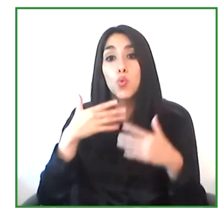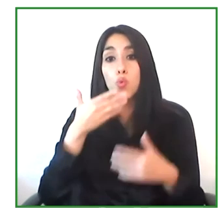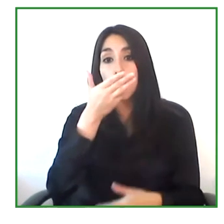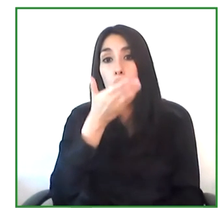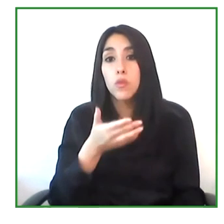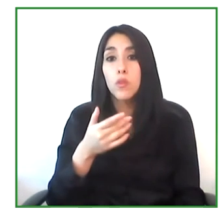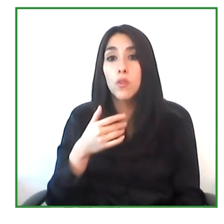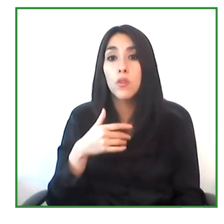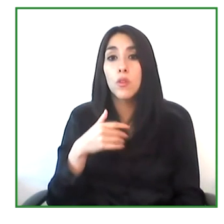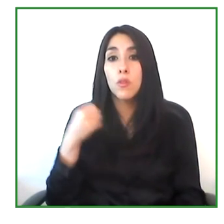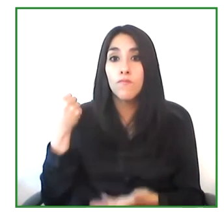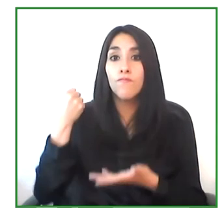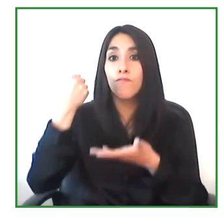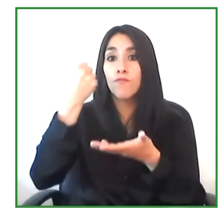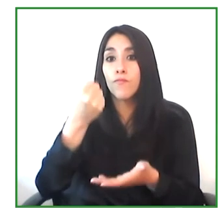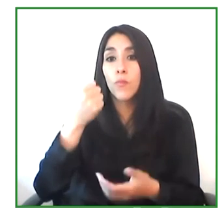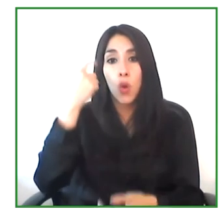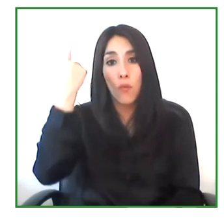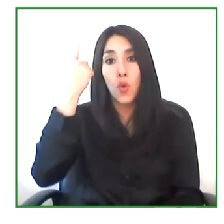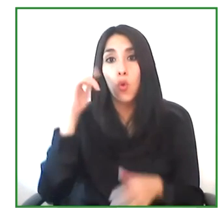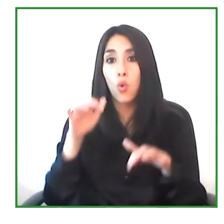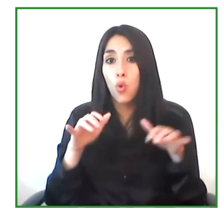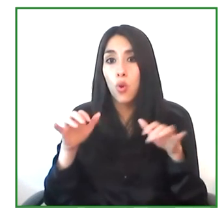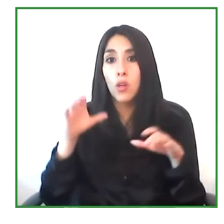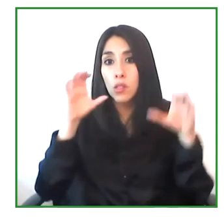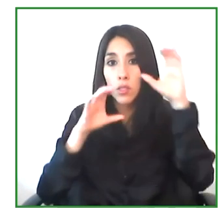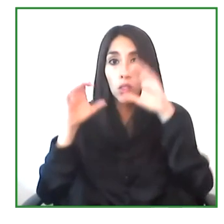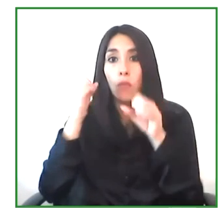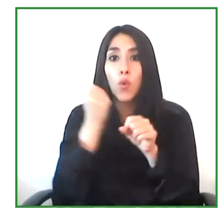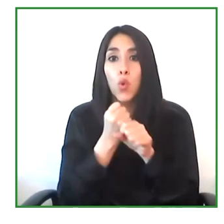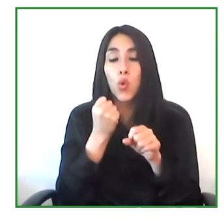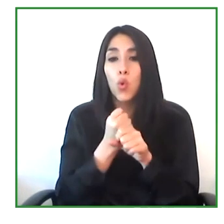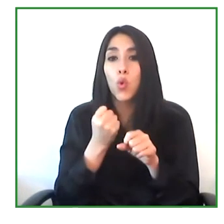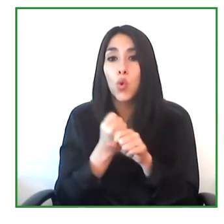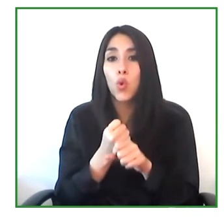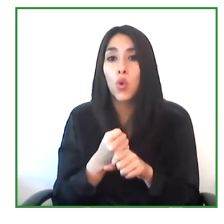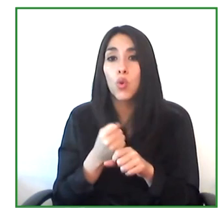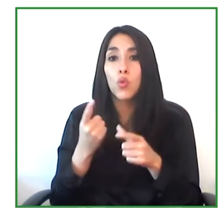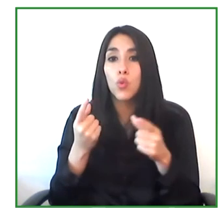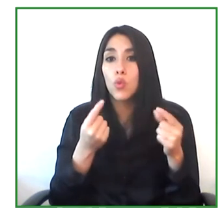the National Employment Service, provides their conditions to give a continuity